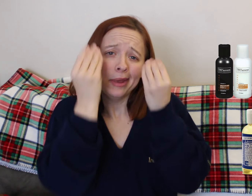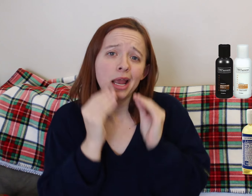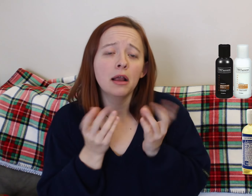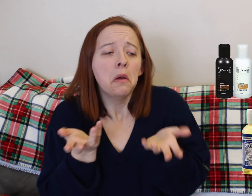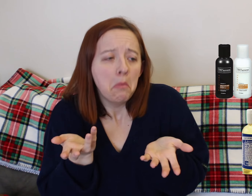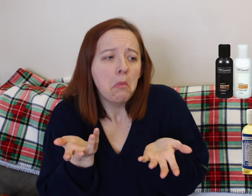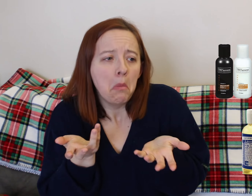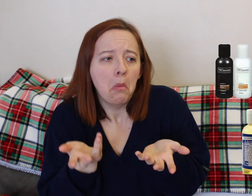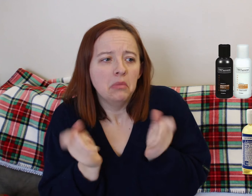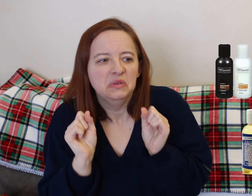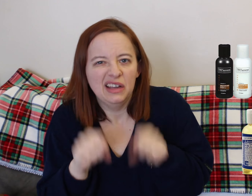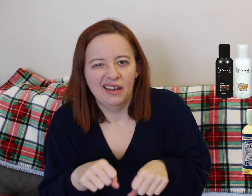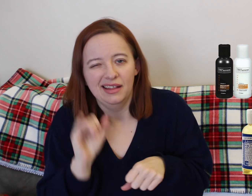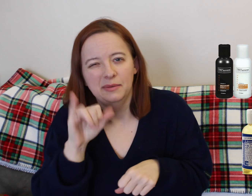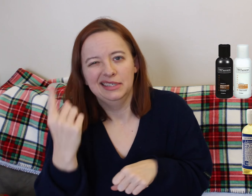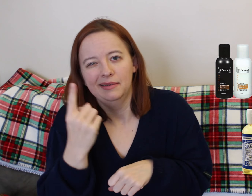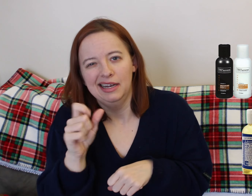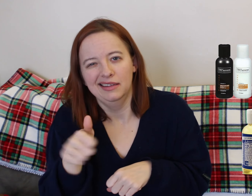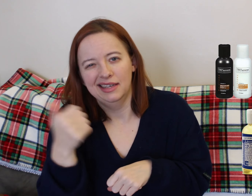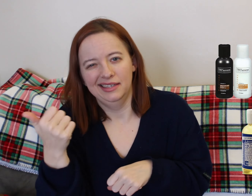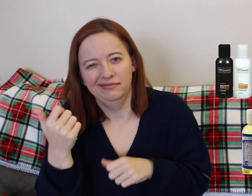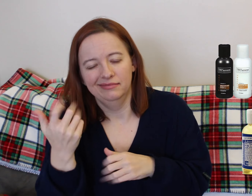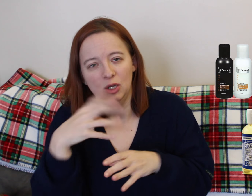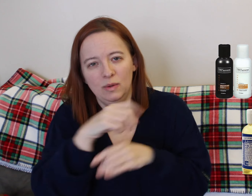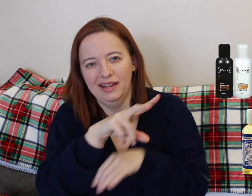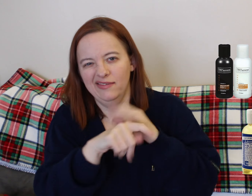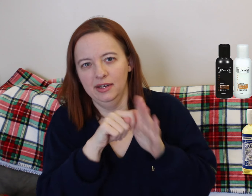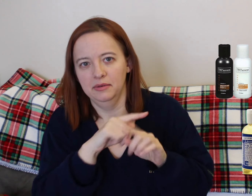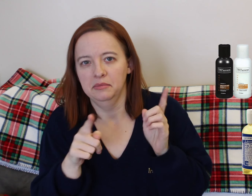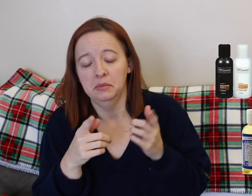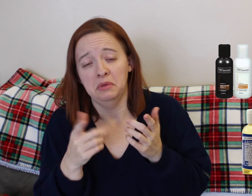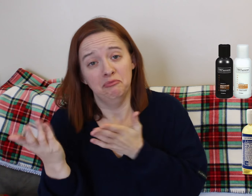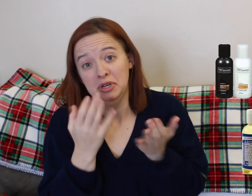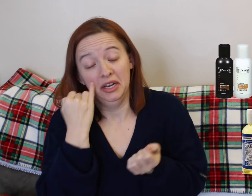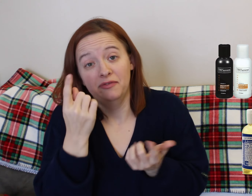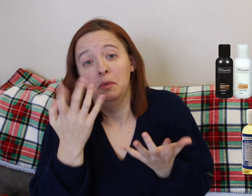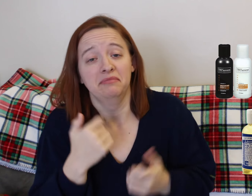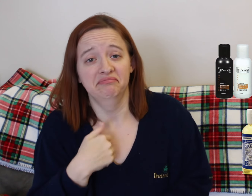You can bring a... uh, like a razor if you want to do that for your legs.